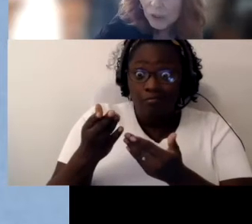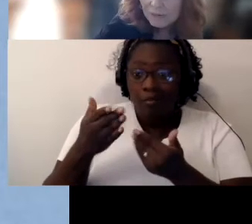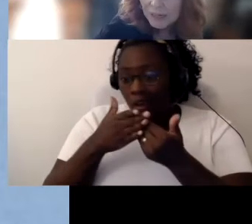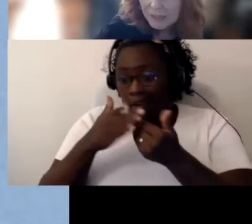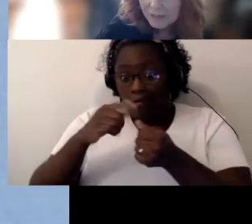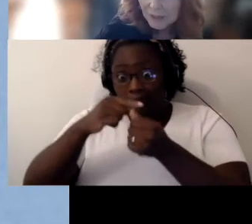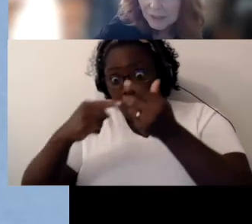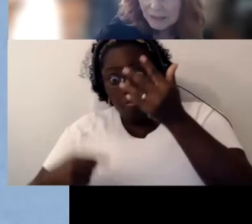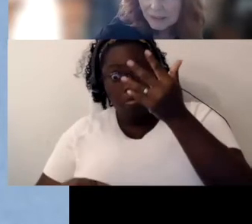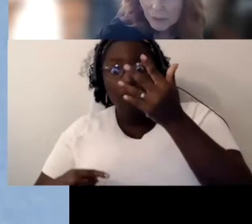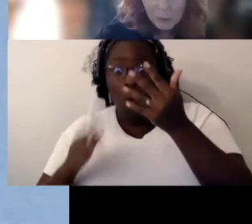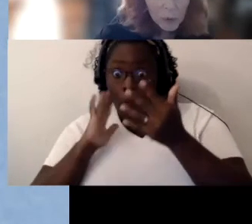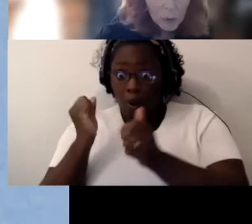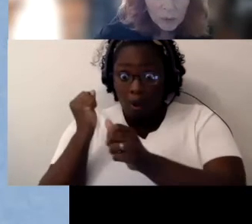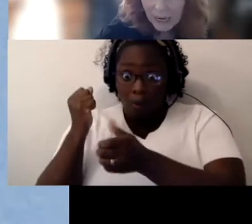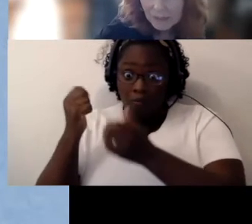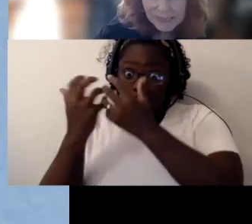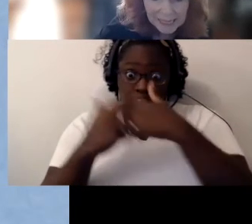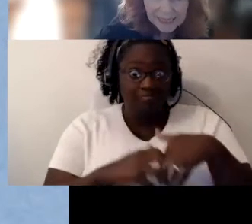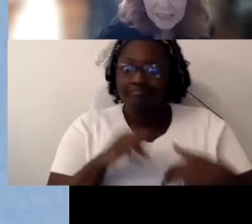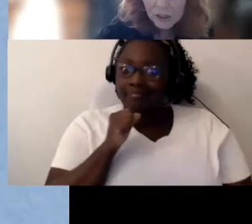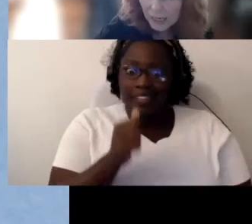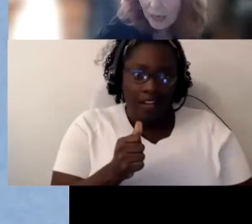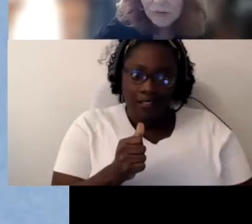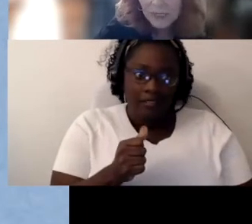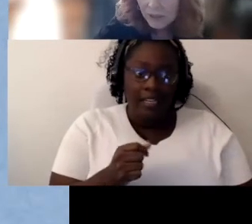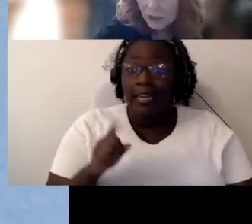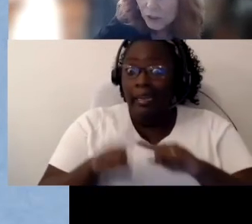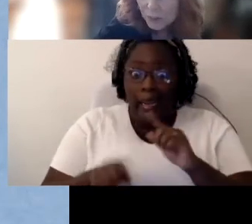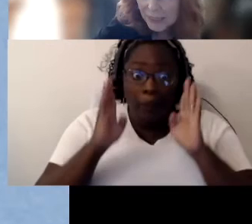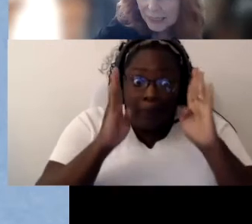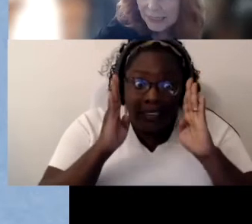stuff will work effectively. We won't have attending or gathering or interpreting any